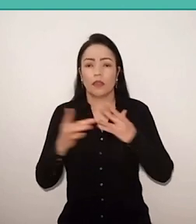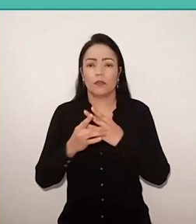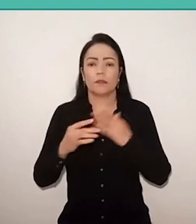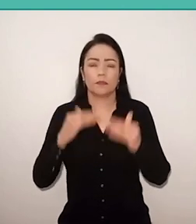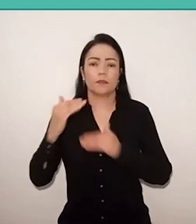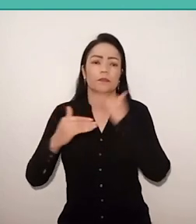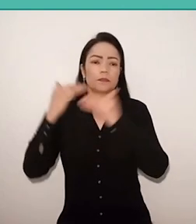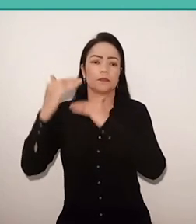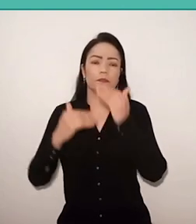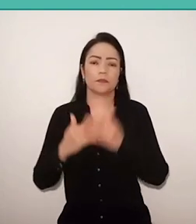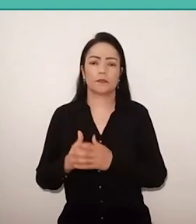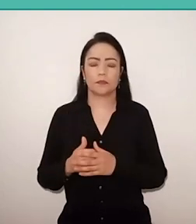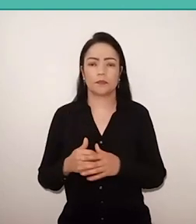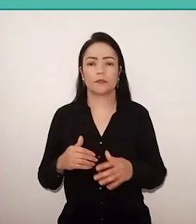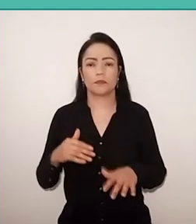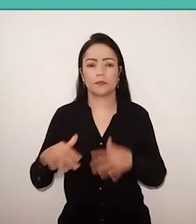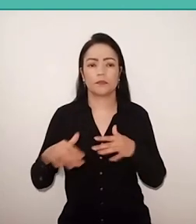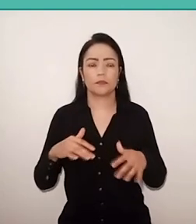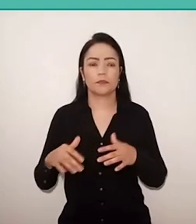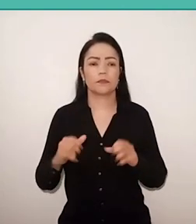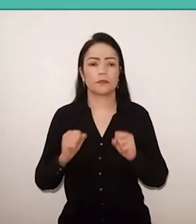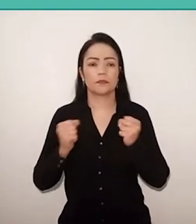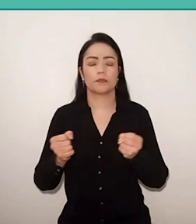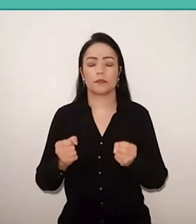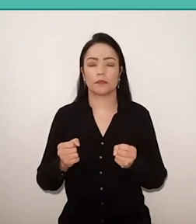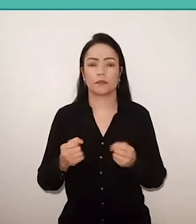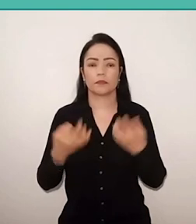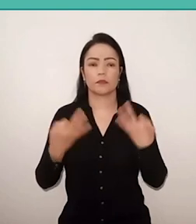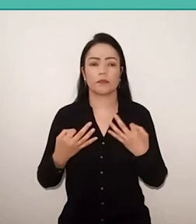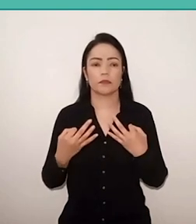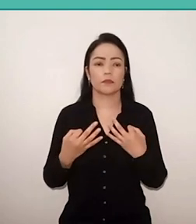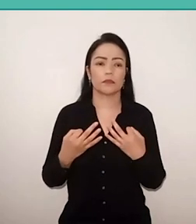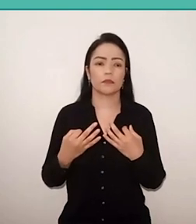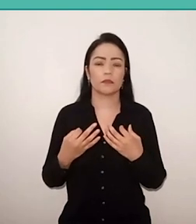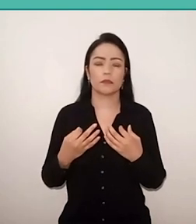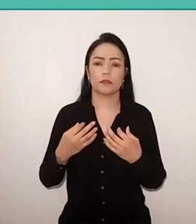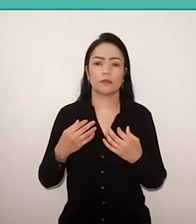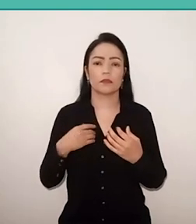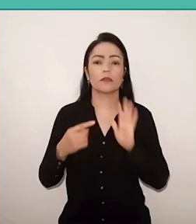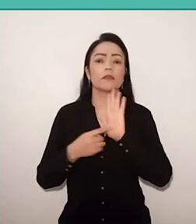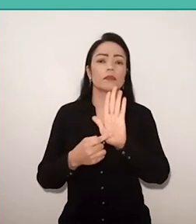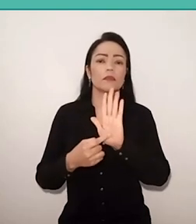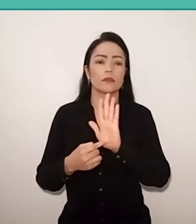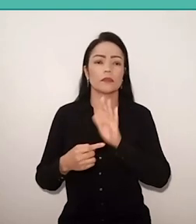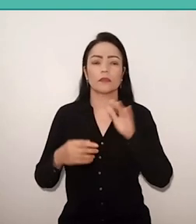to mobilize us in the fair fight and to report, as always, inequality.